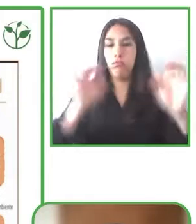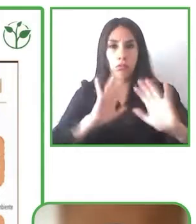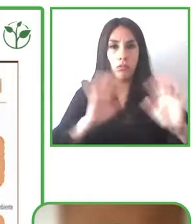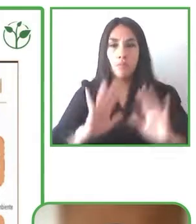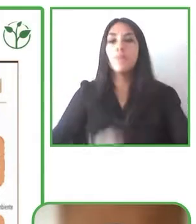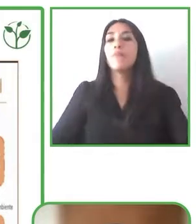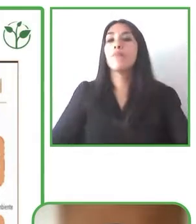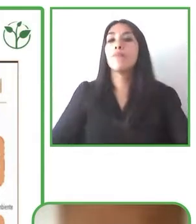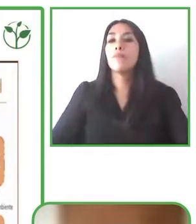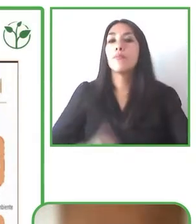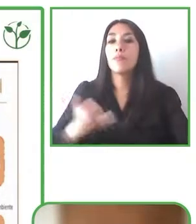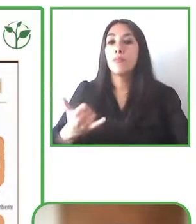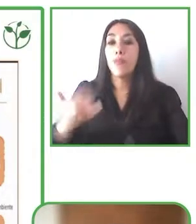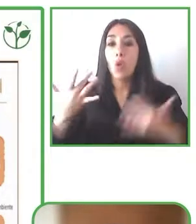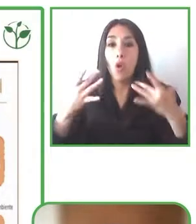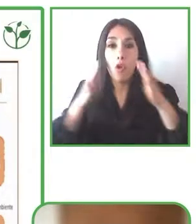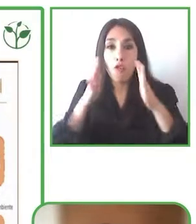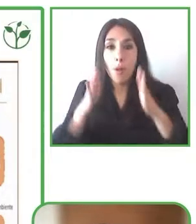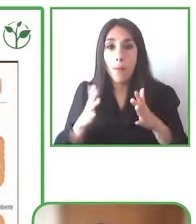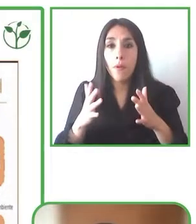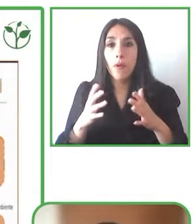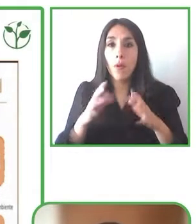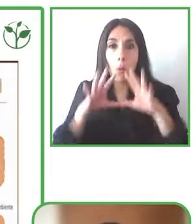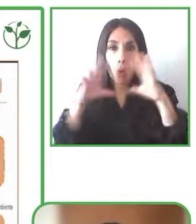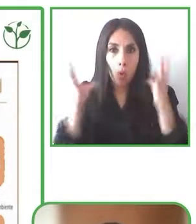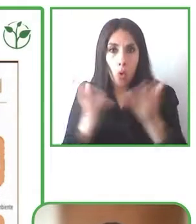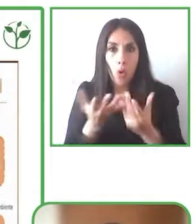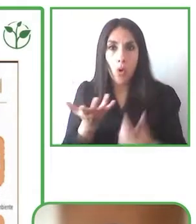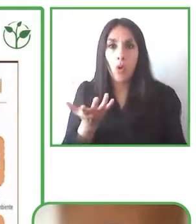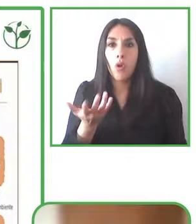barriers.